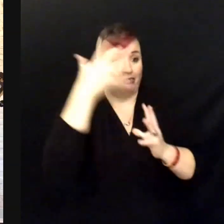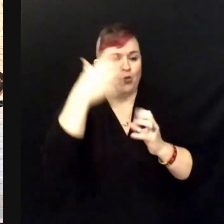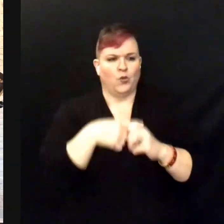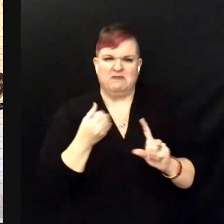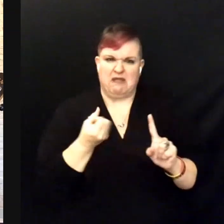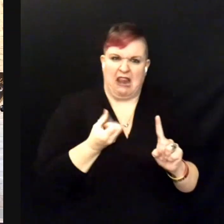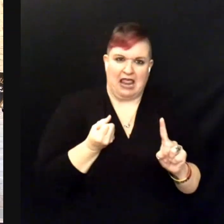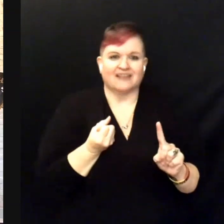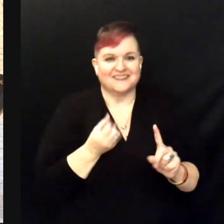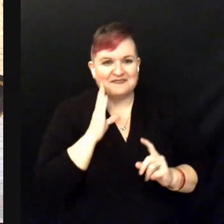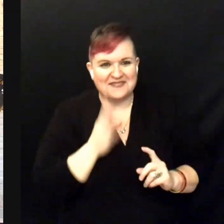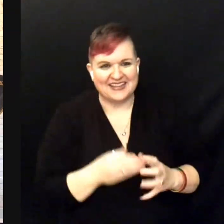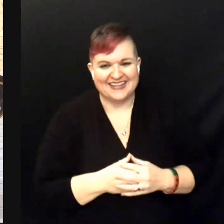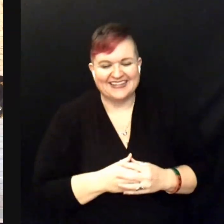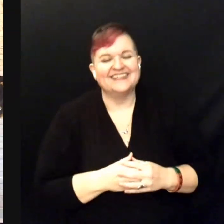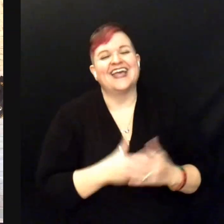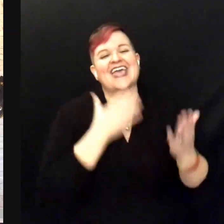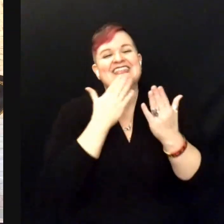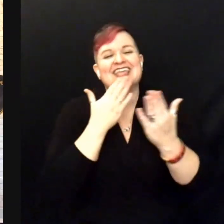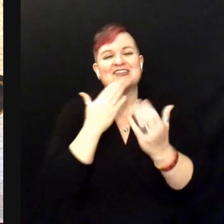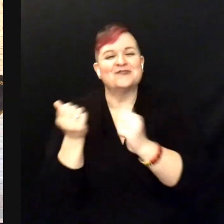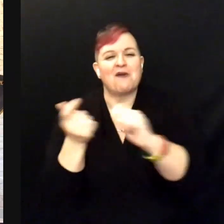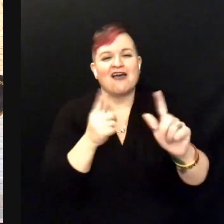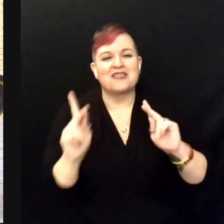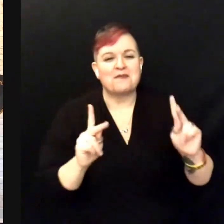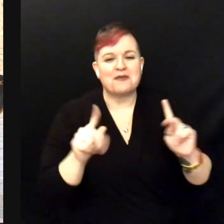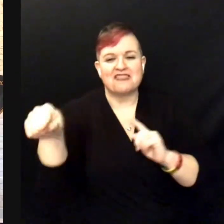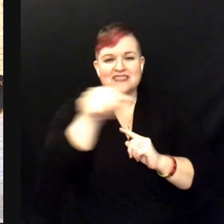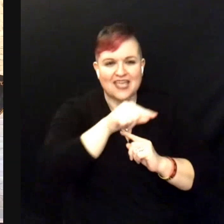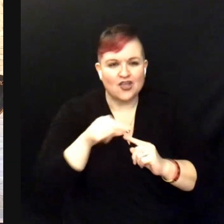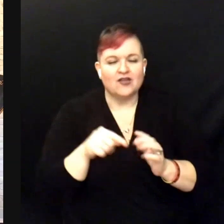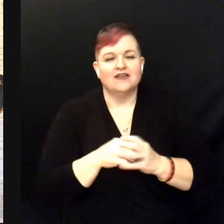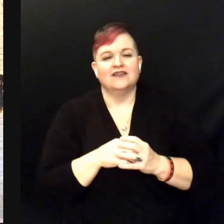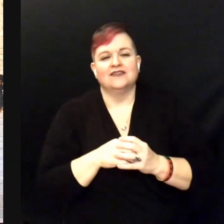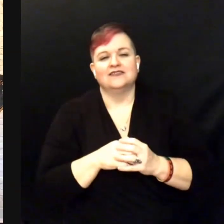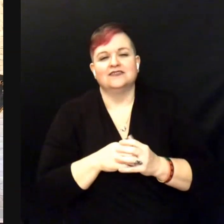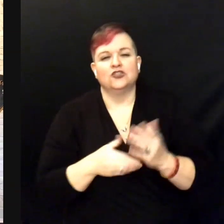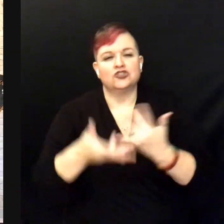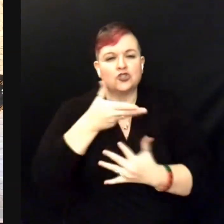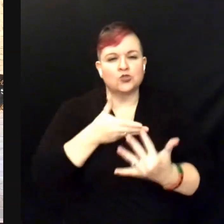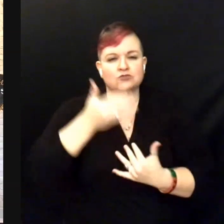And thank you to everybody who is out there being socially conscious and